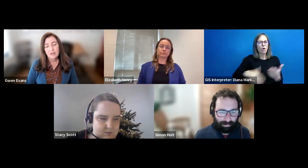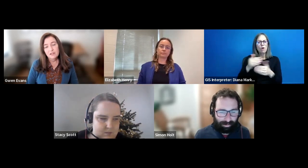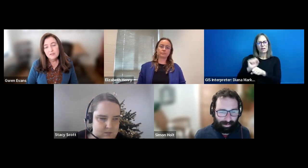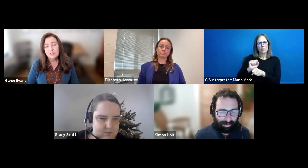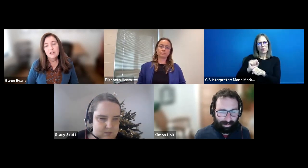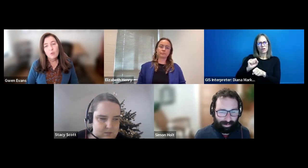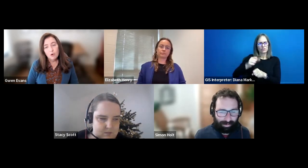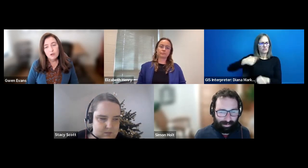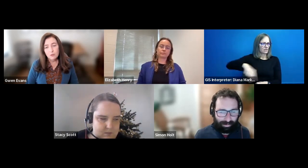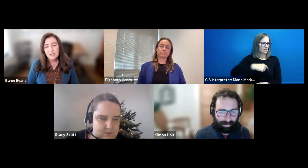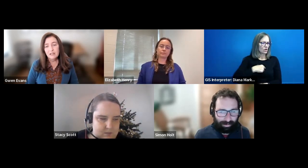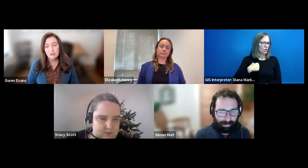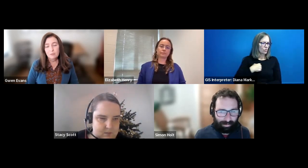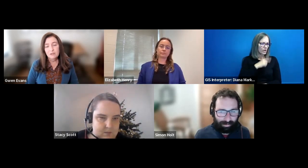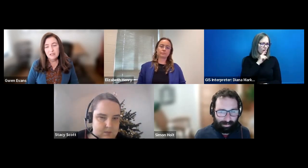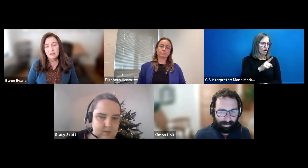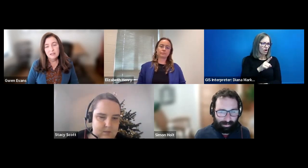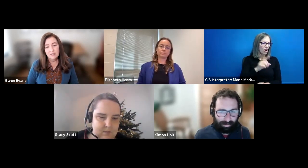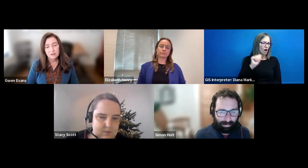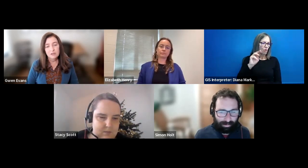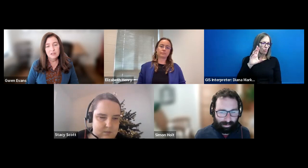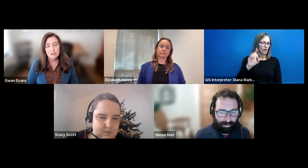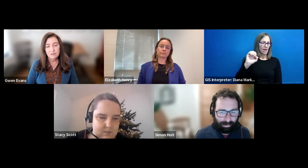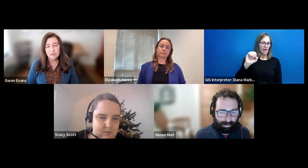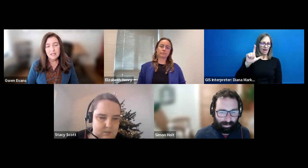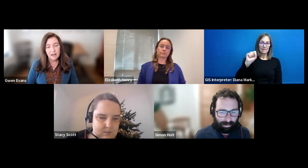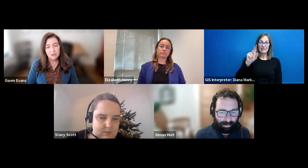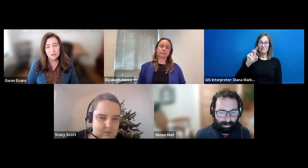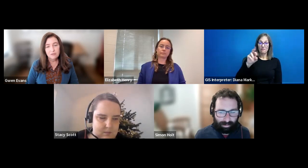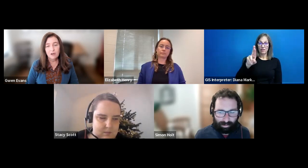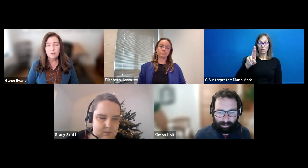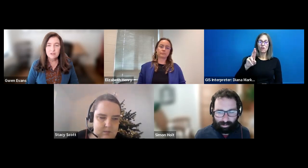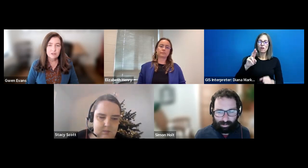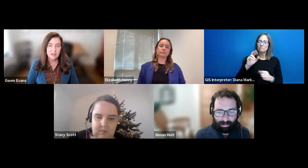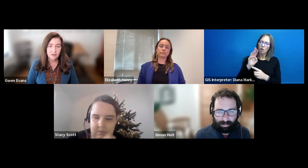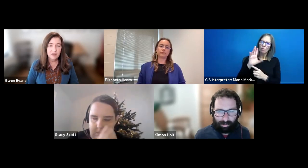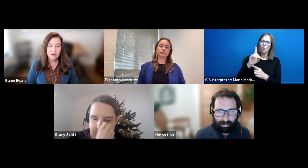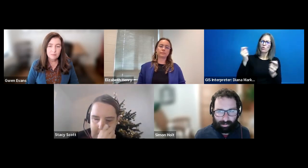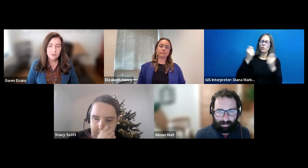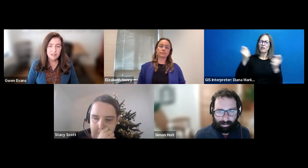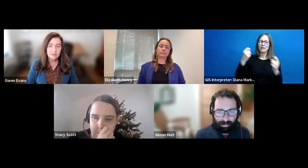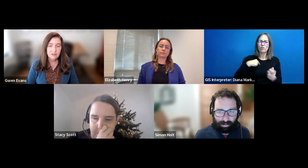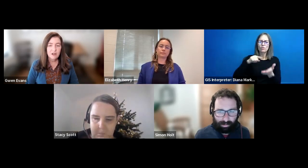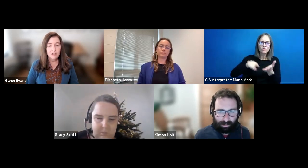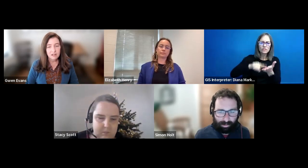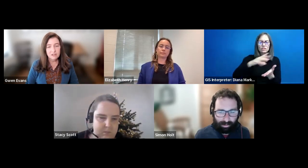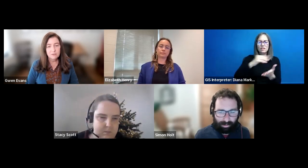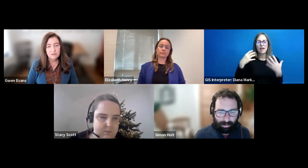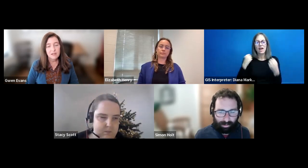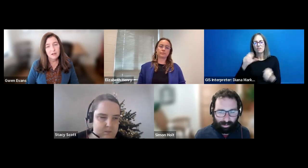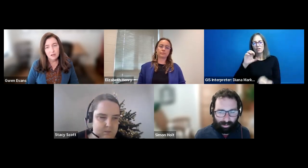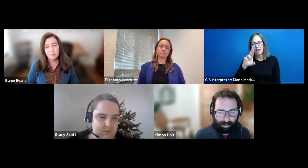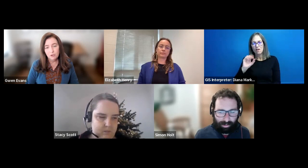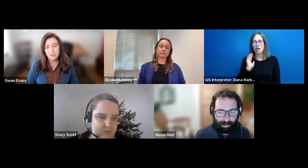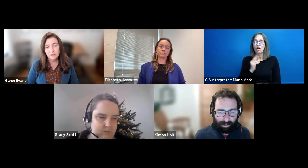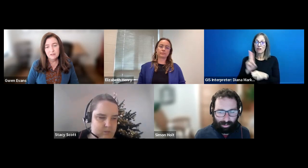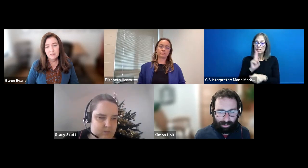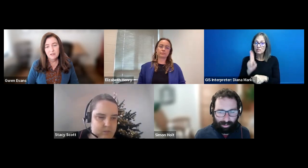Gwen Evans: Elsevier is an award-winning global leader in inclusion and diversity efforts for our research and health care communities, our customers, and our employees